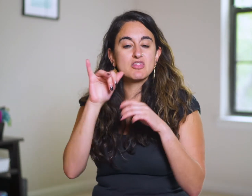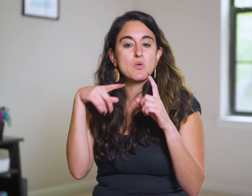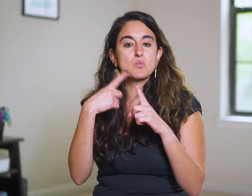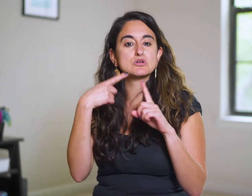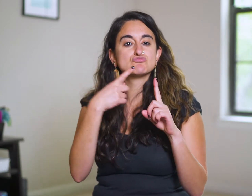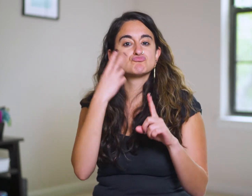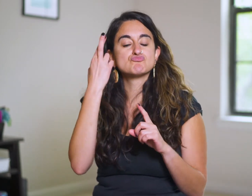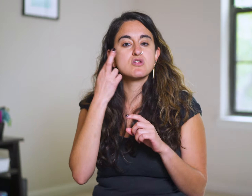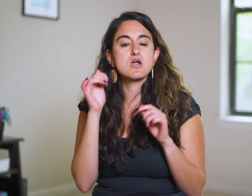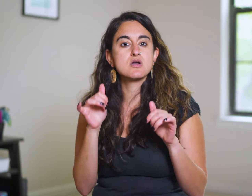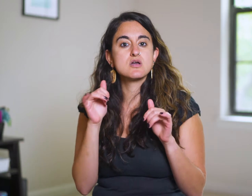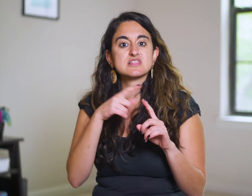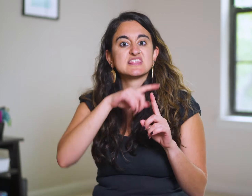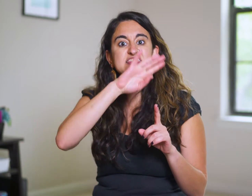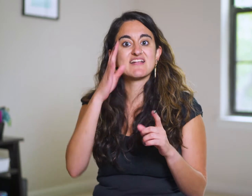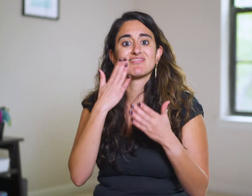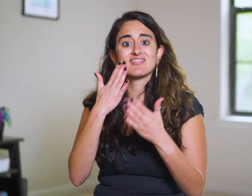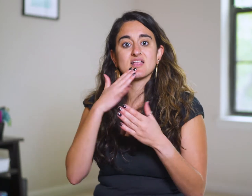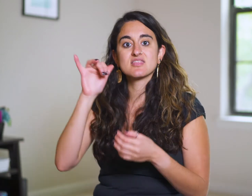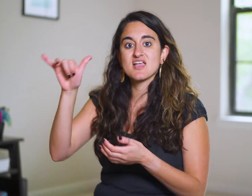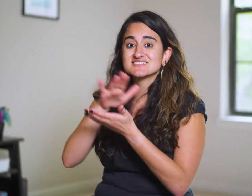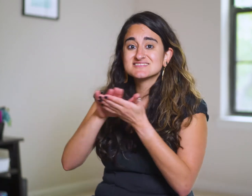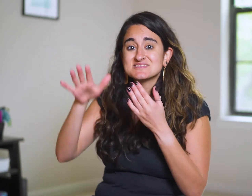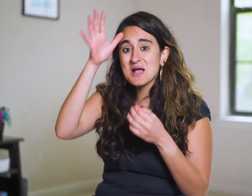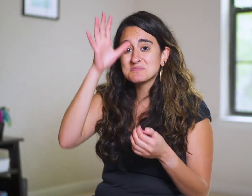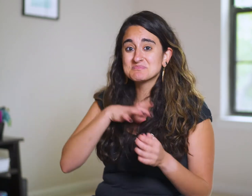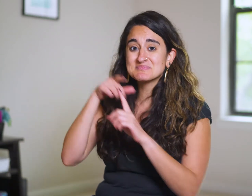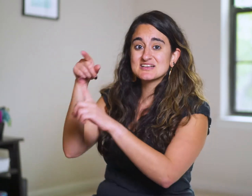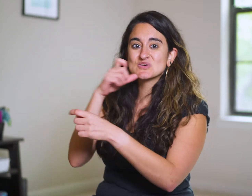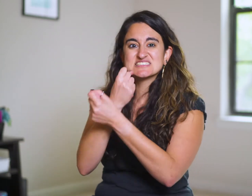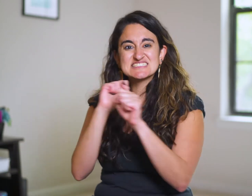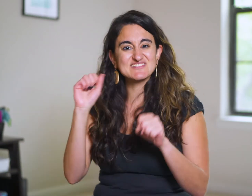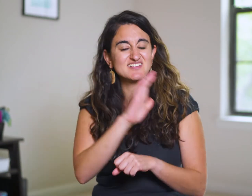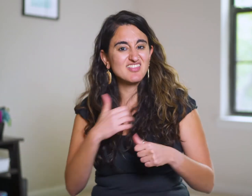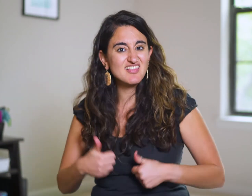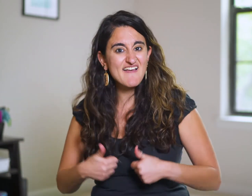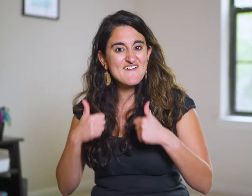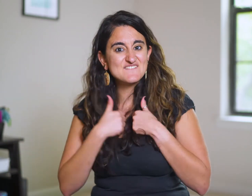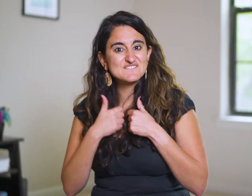That’s when he realizes he never thanked that nice man who saved his life!